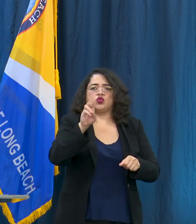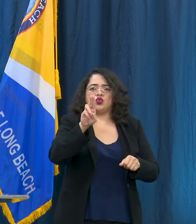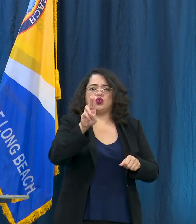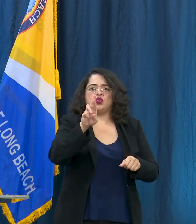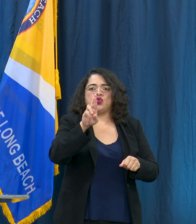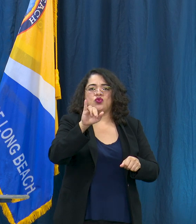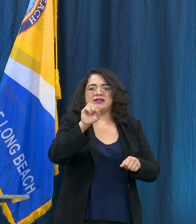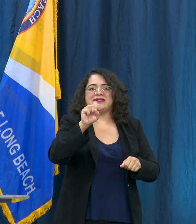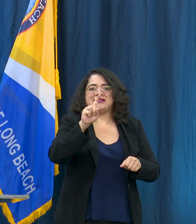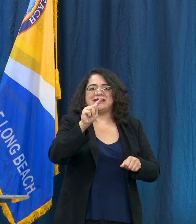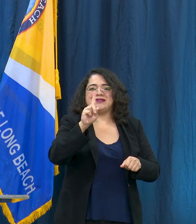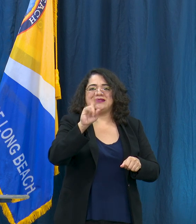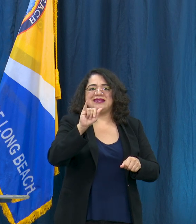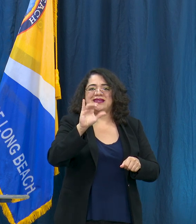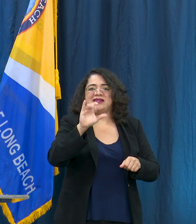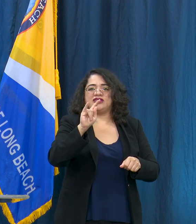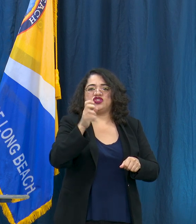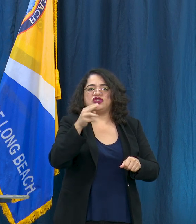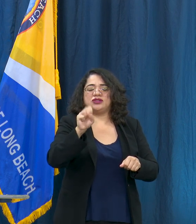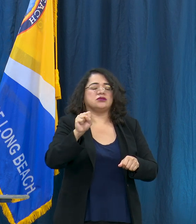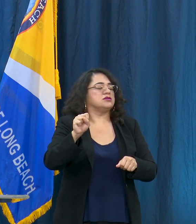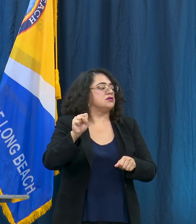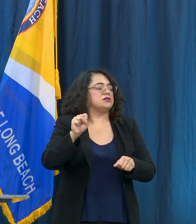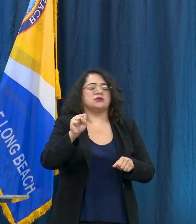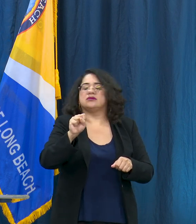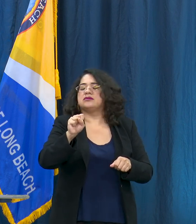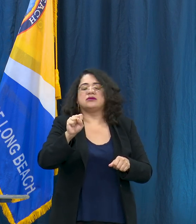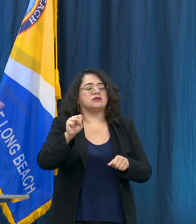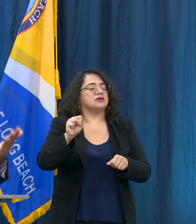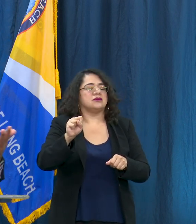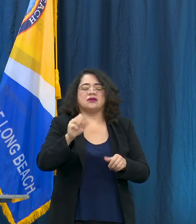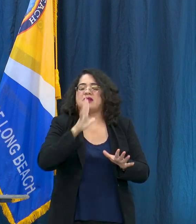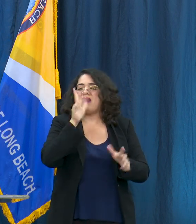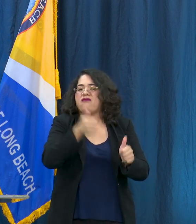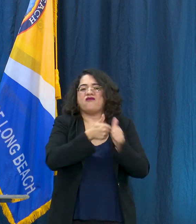out wear a face covering, wear a mask when you go to any business, when you're